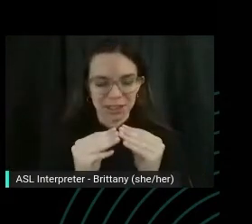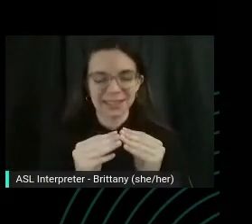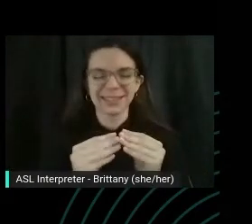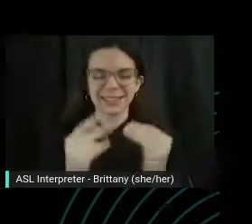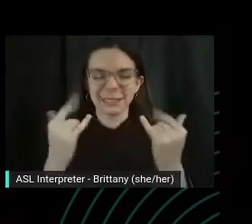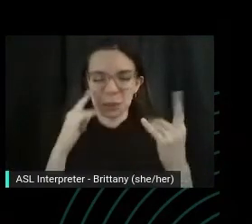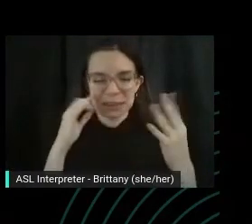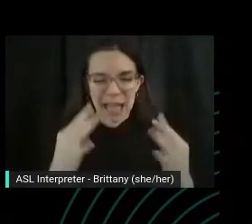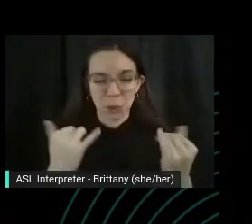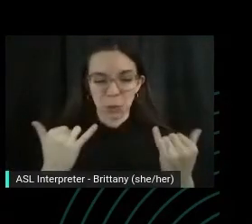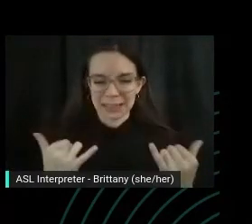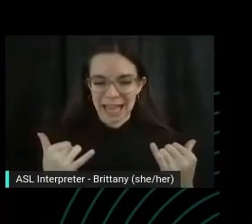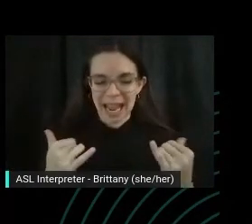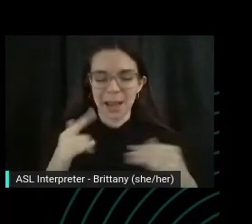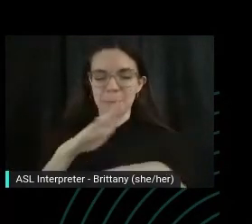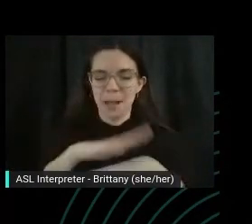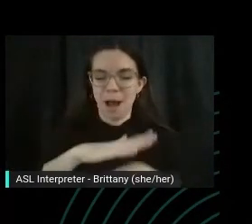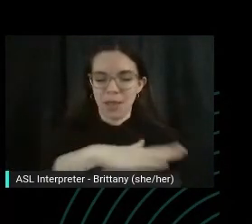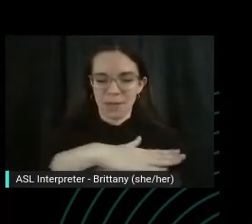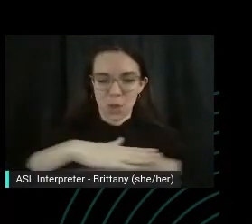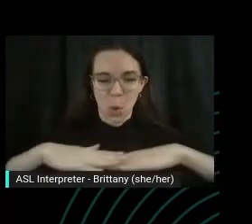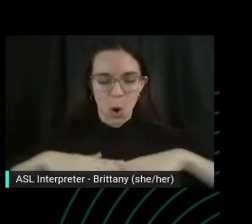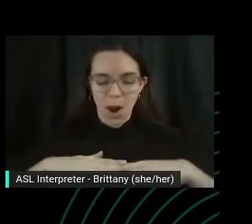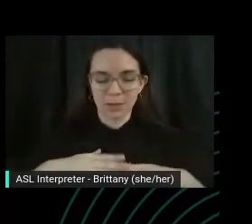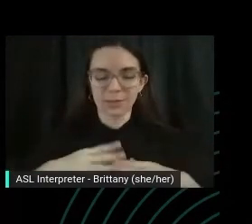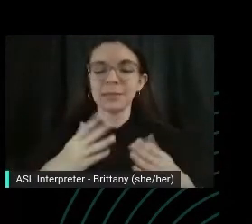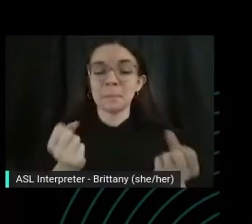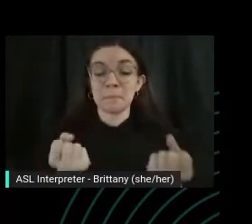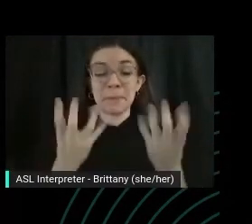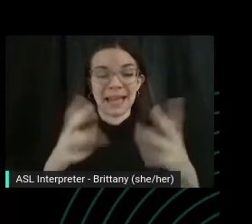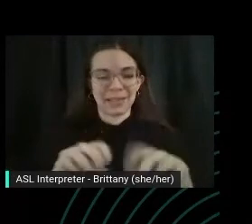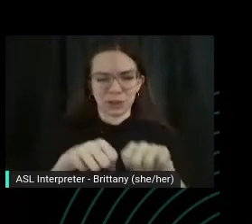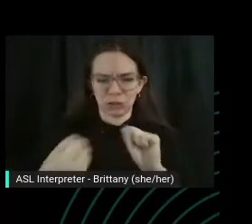will be similar to the one standing, but you might be able to see a